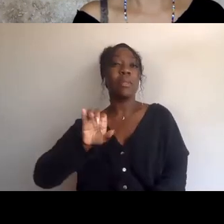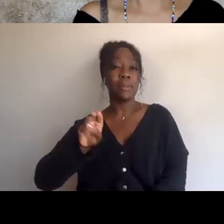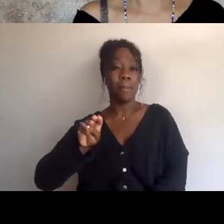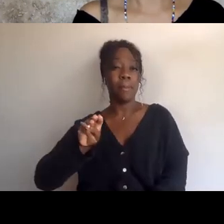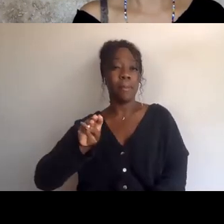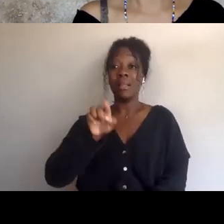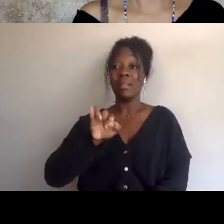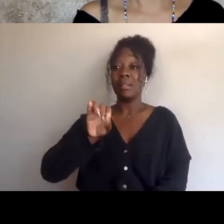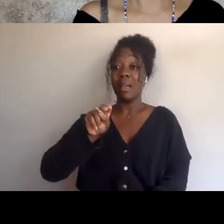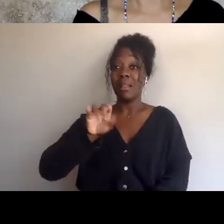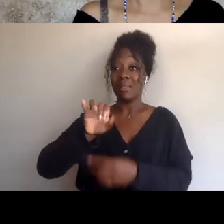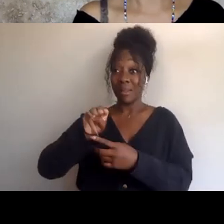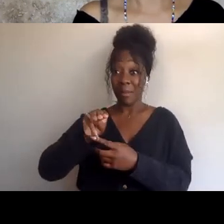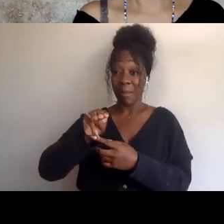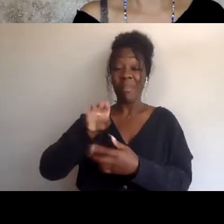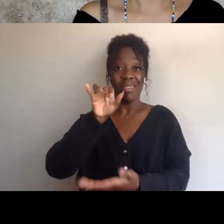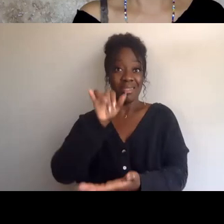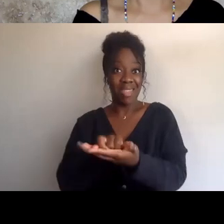and infant protector of imperialism in the Middle East.